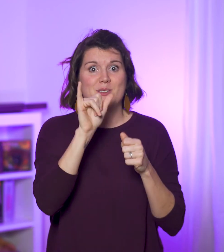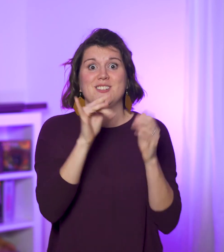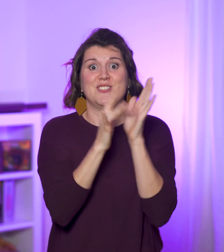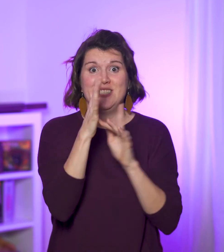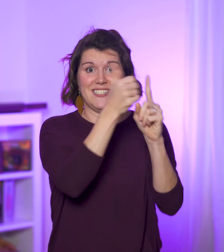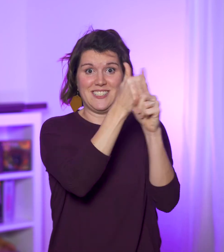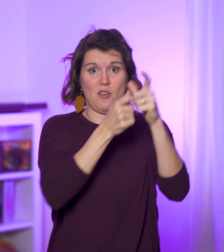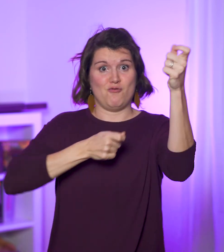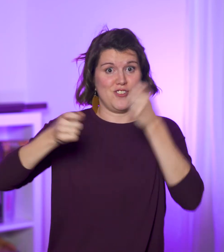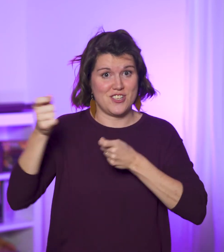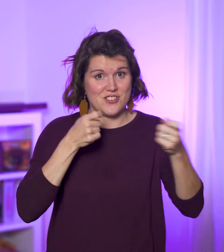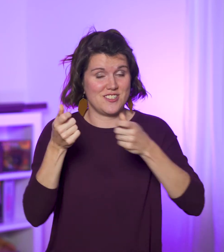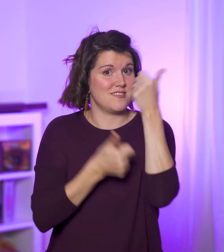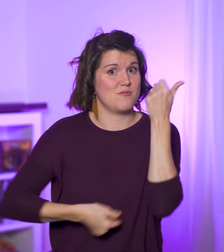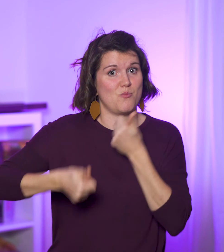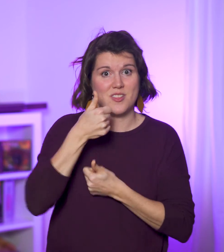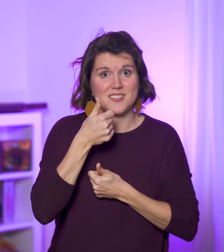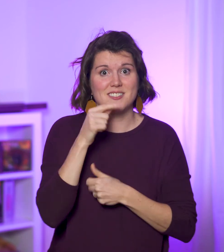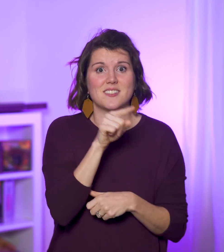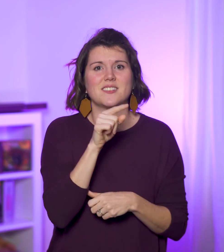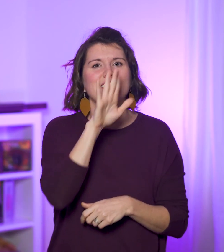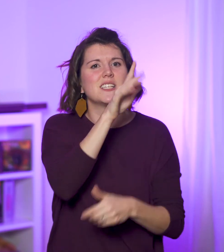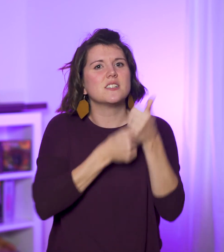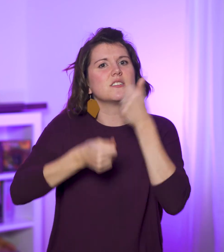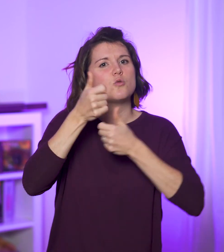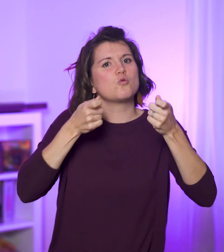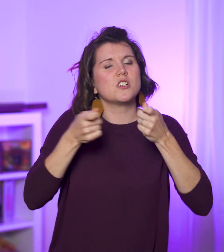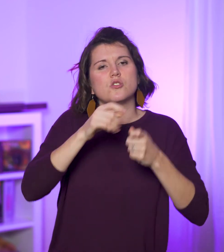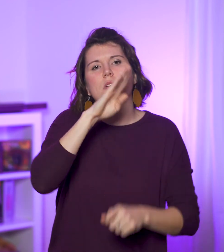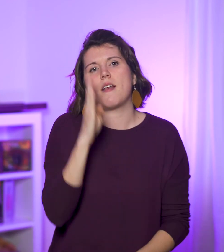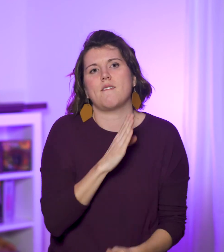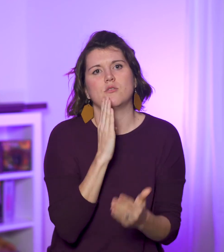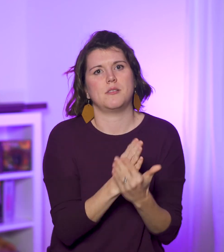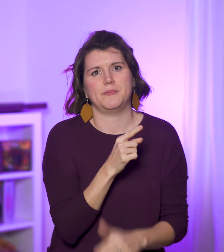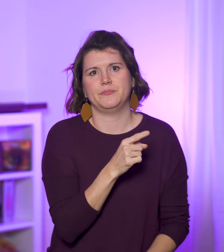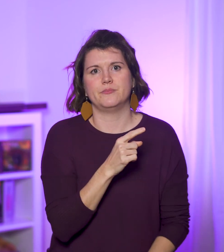Jesus reigns supreme over all of this, and His reign will never end!